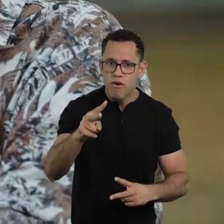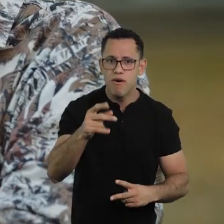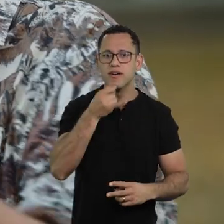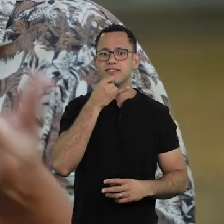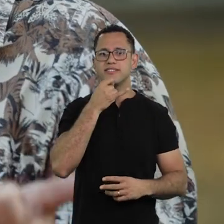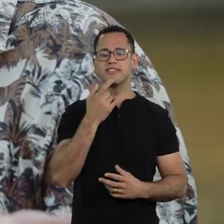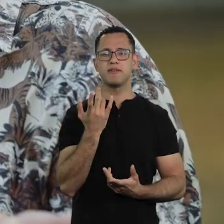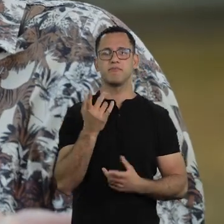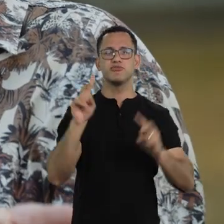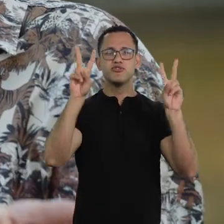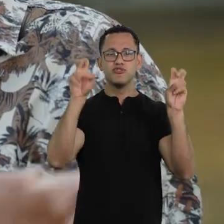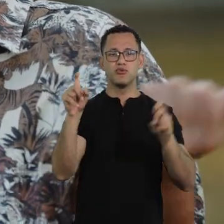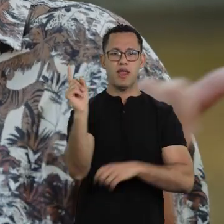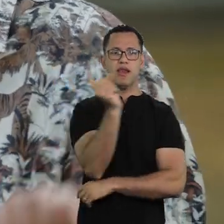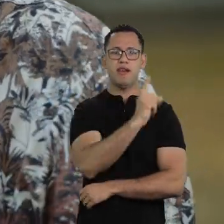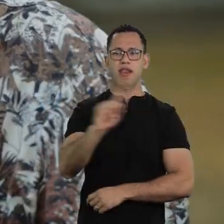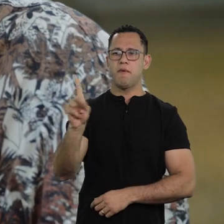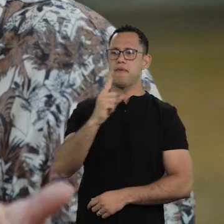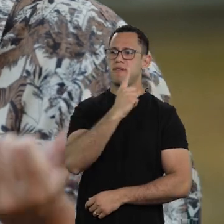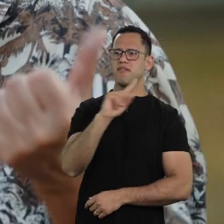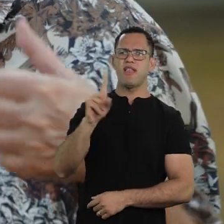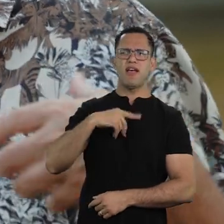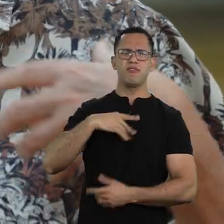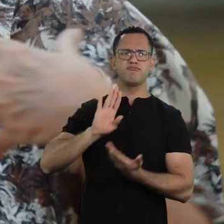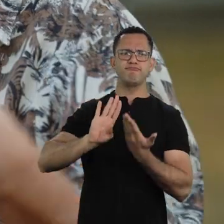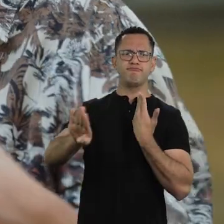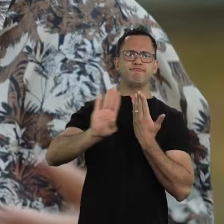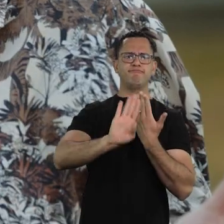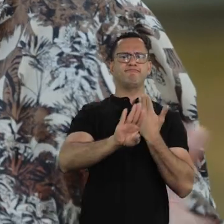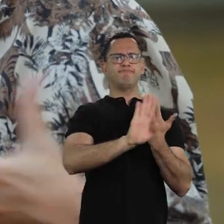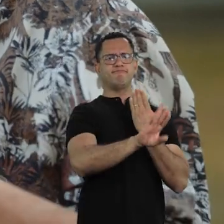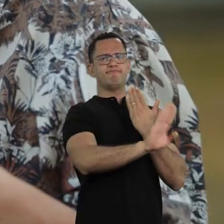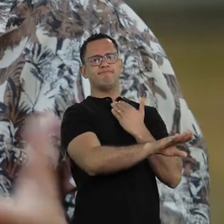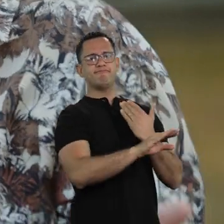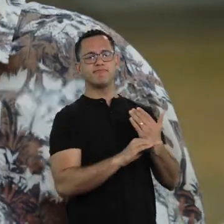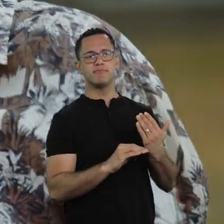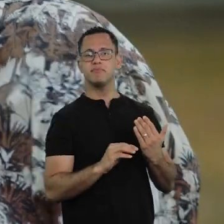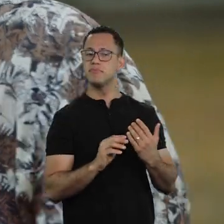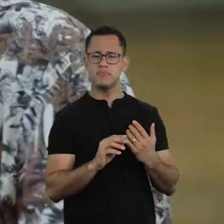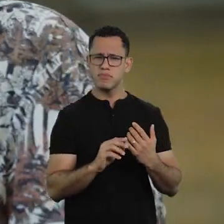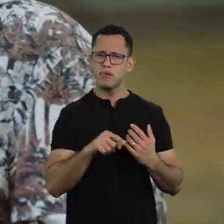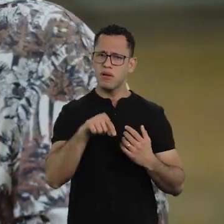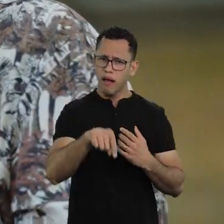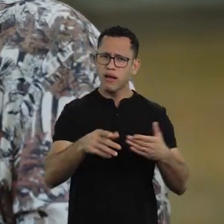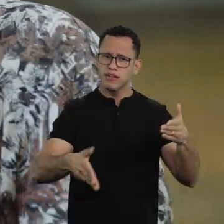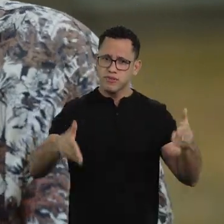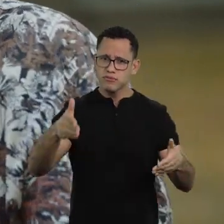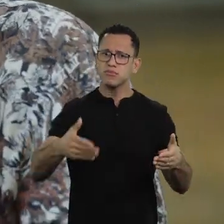This battle against deniers, this will scar us for life. Yes, I was